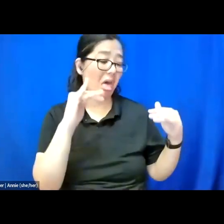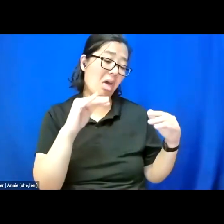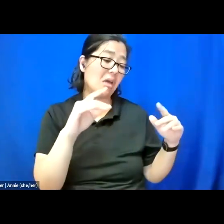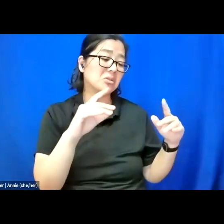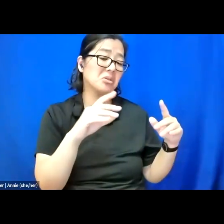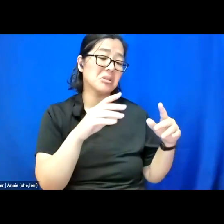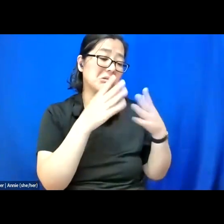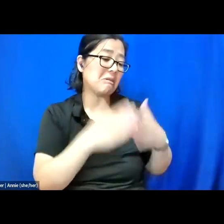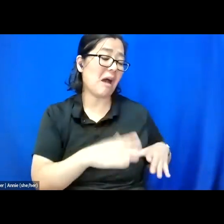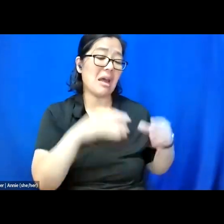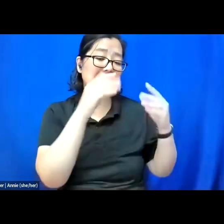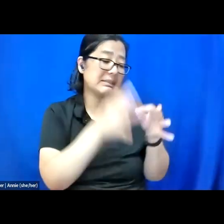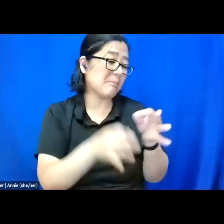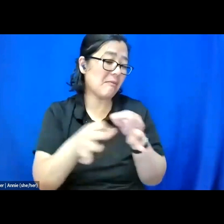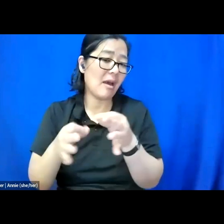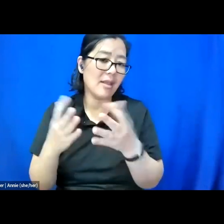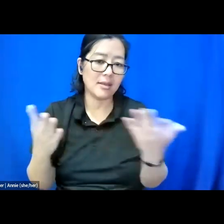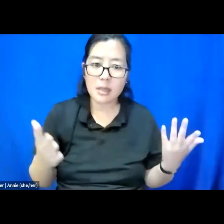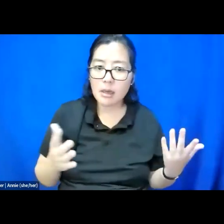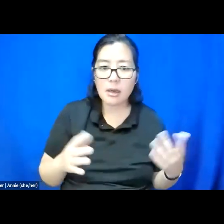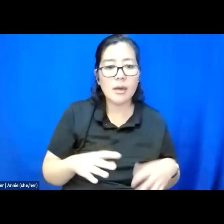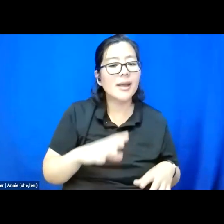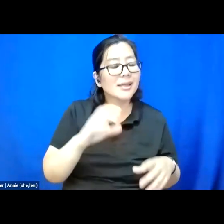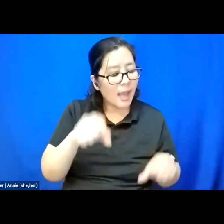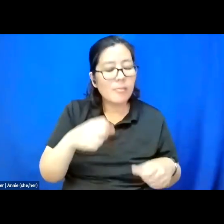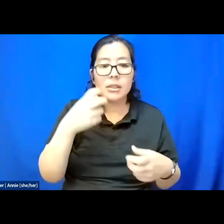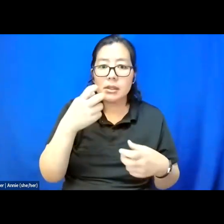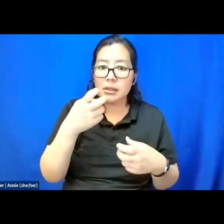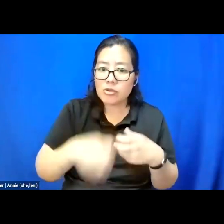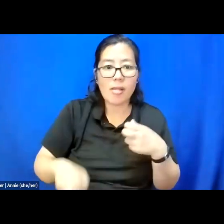And it could be difficult. It could be very difficult, particularly in online spaces, when you don't know